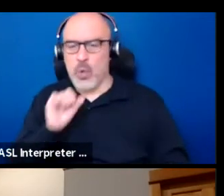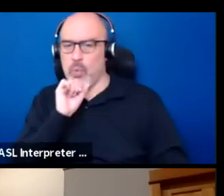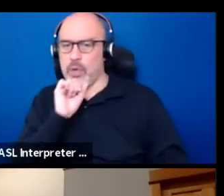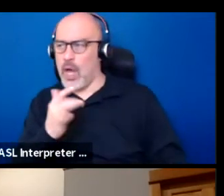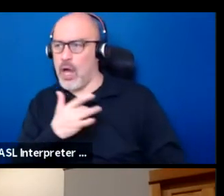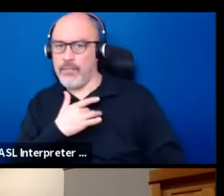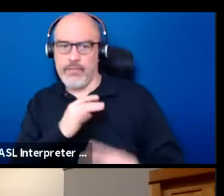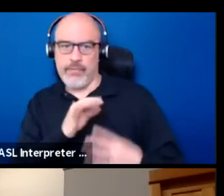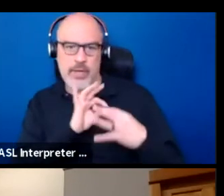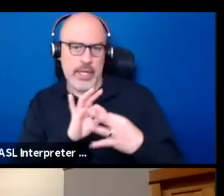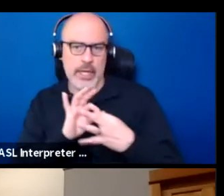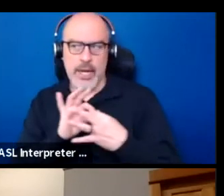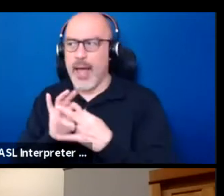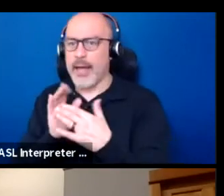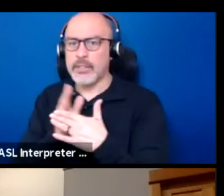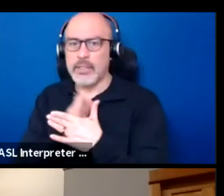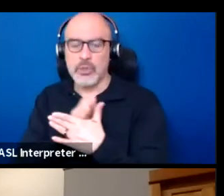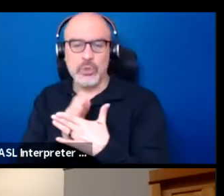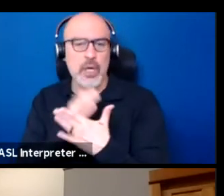and sharing a story in a sense of purpose.